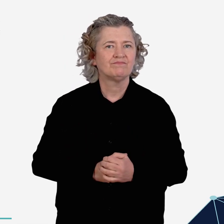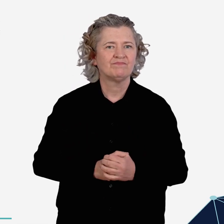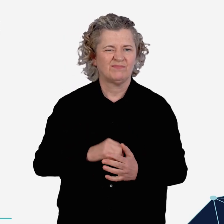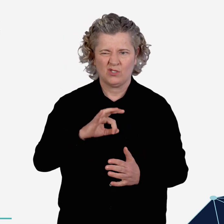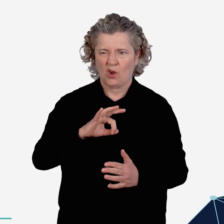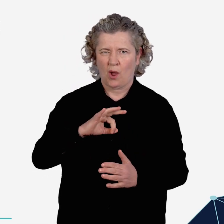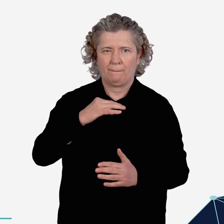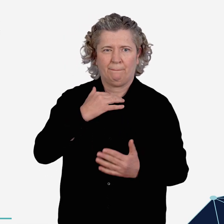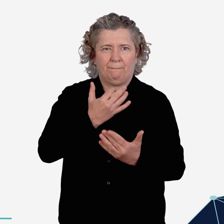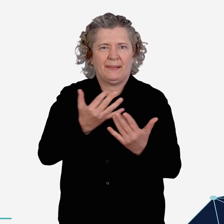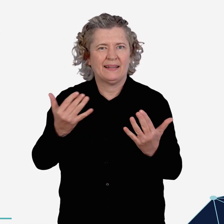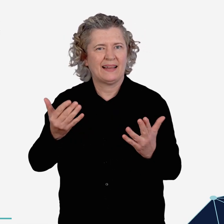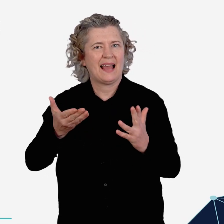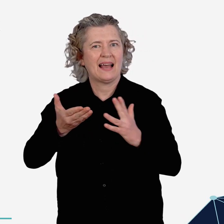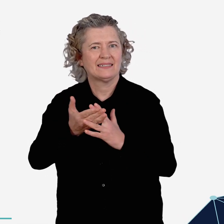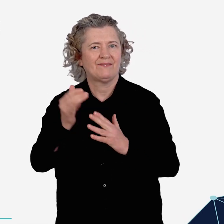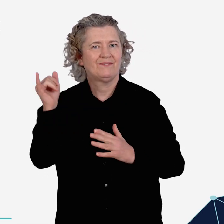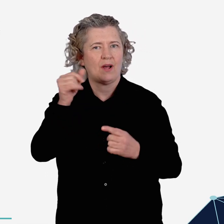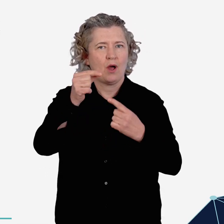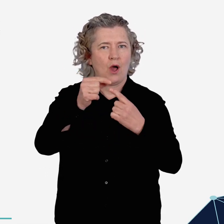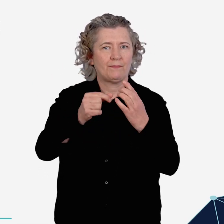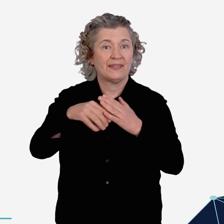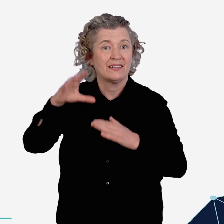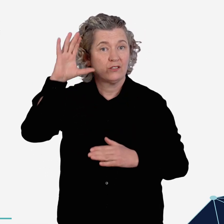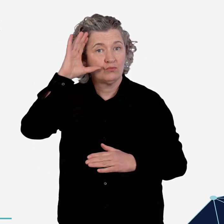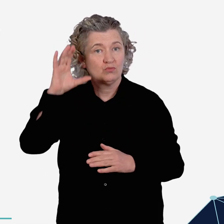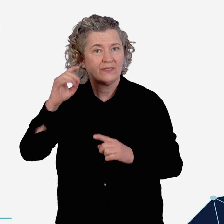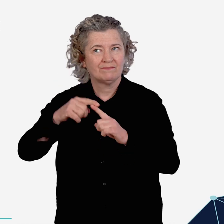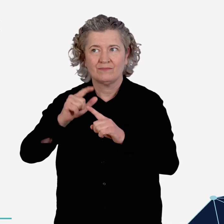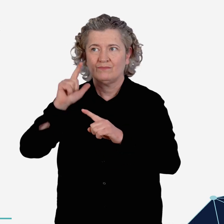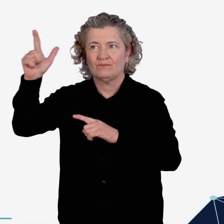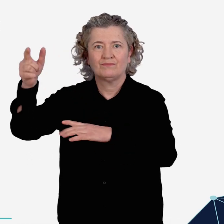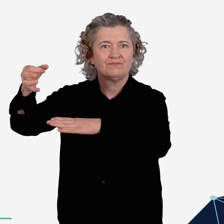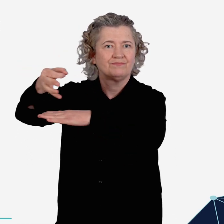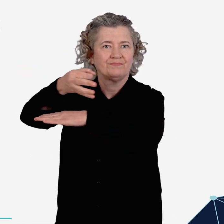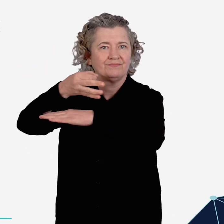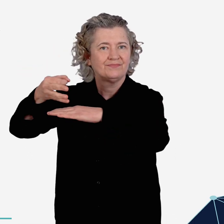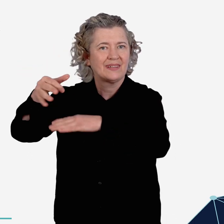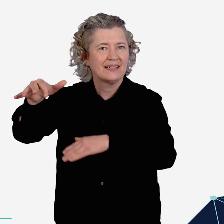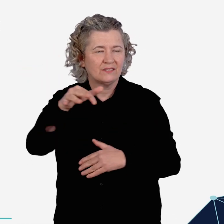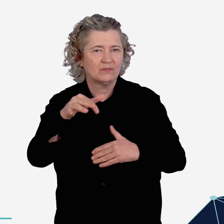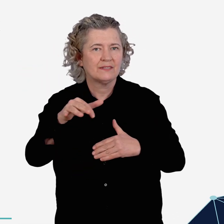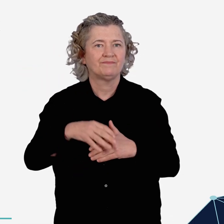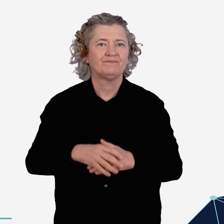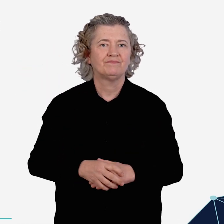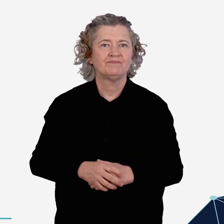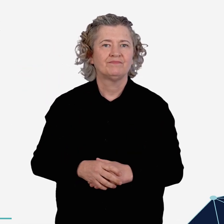a lack of accessible flight options in regional and remote areas,